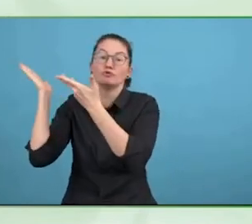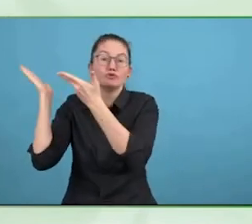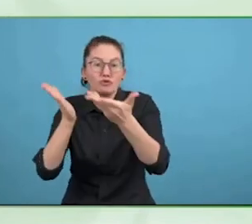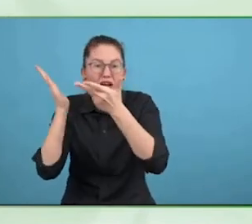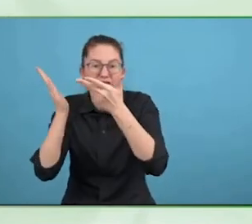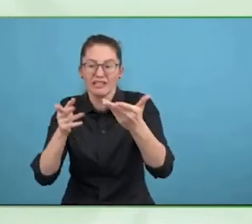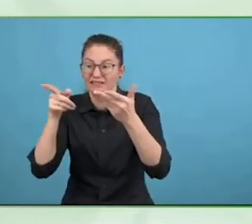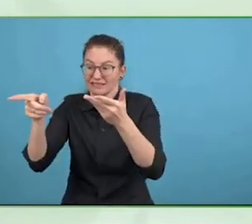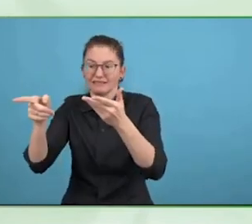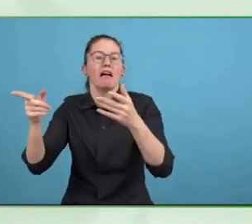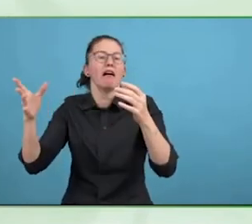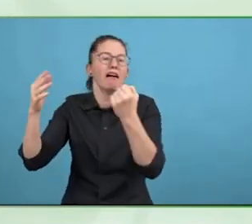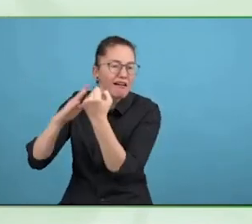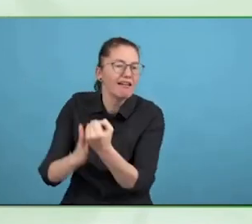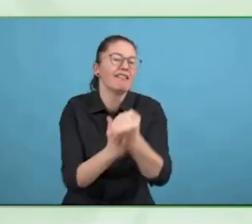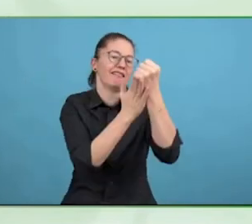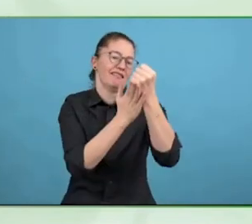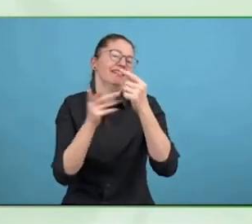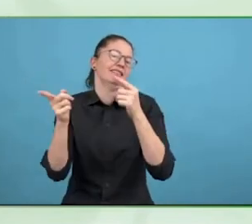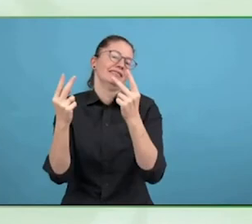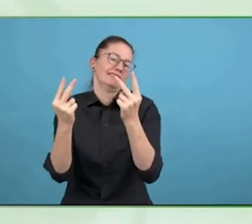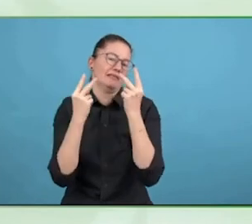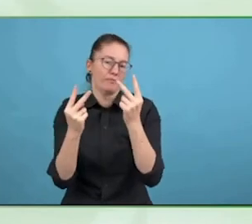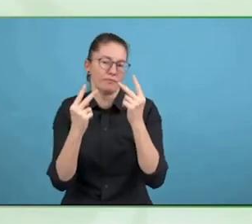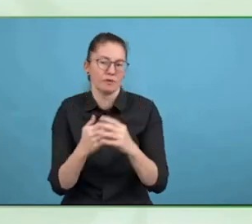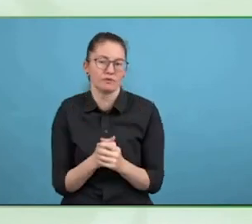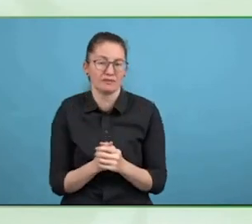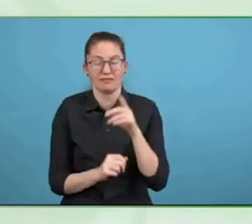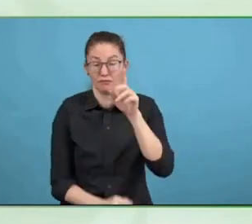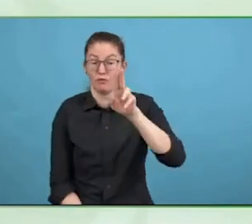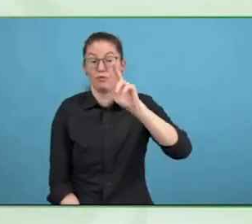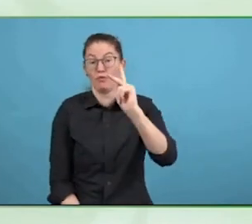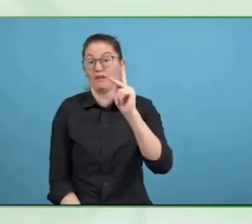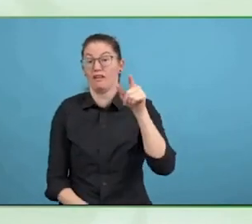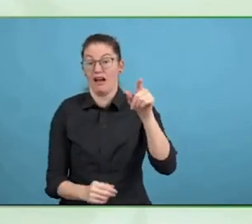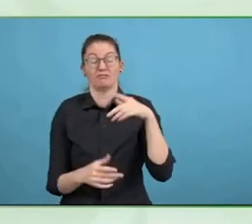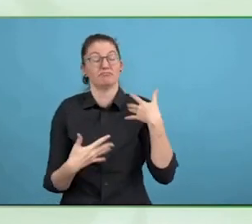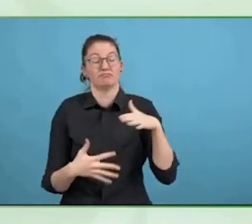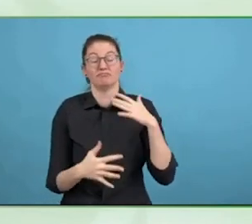person's own home, which is what the person wants, that is often a